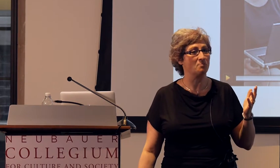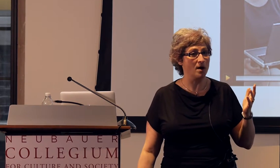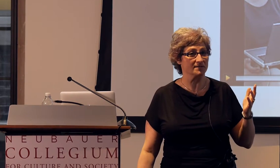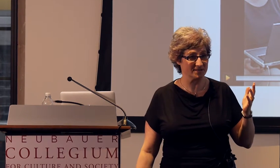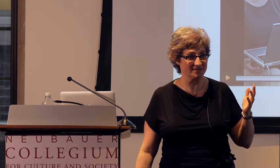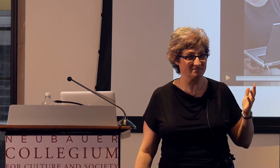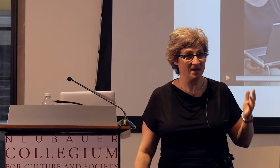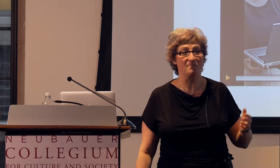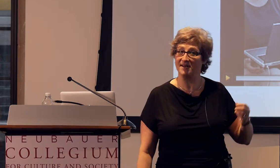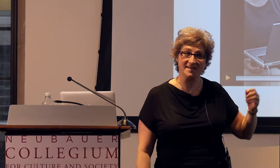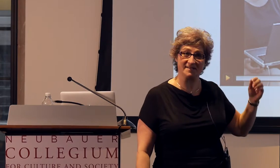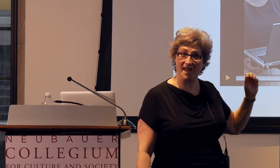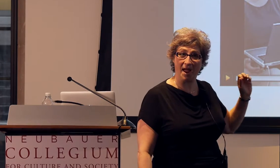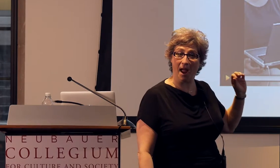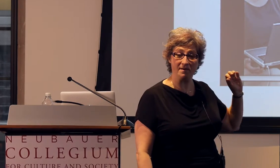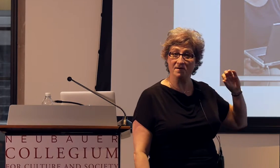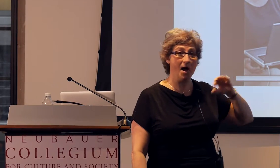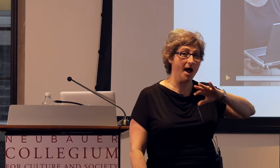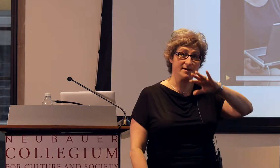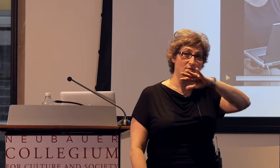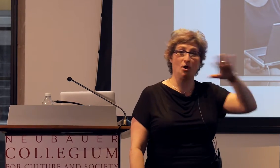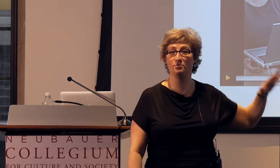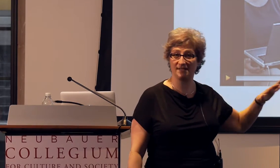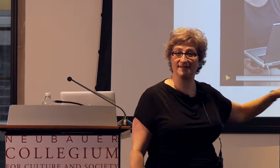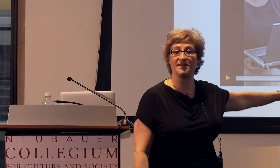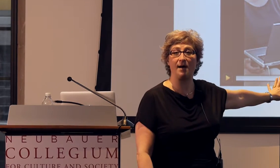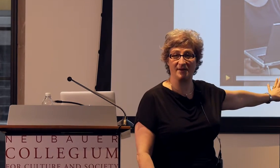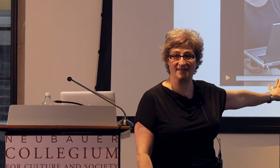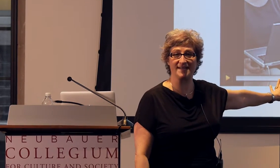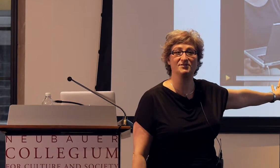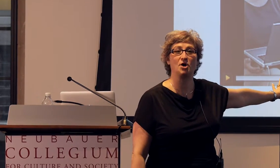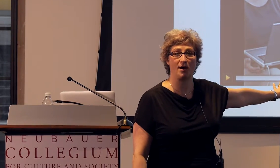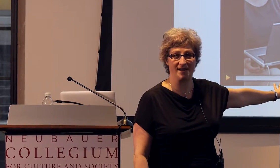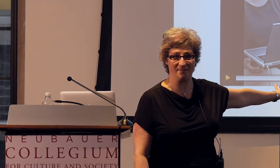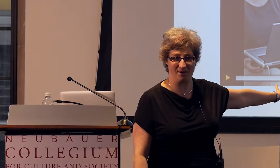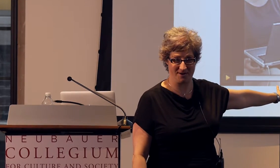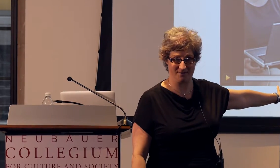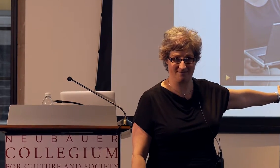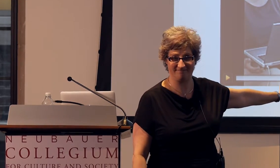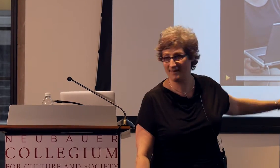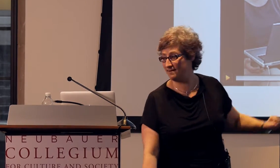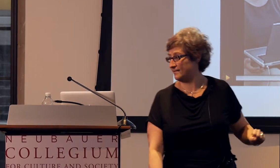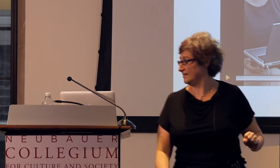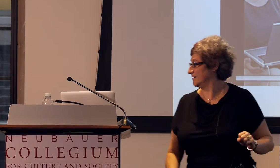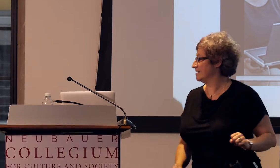Indeed it was, but it is not close to the topic that he is talking about here.